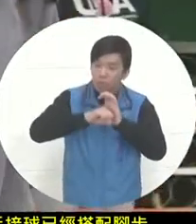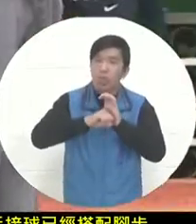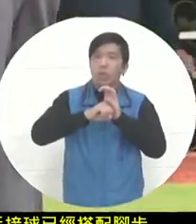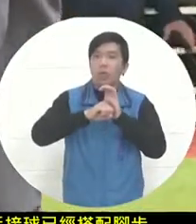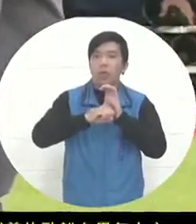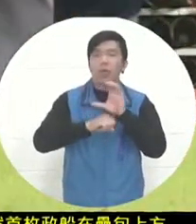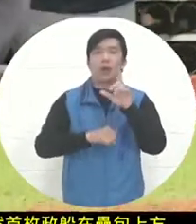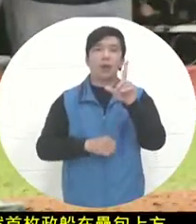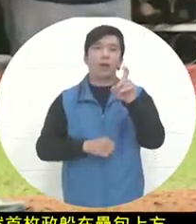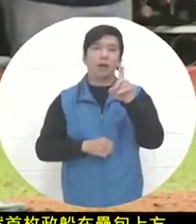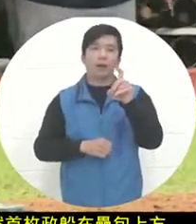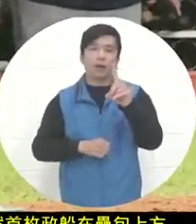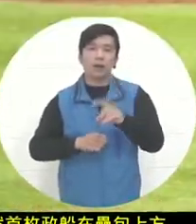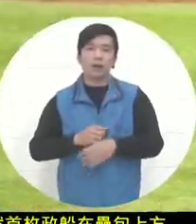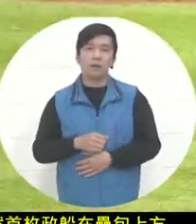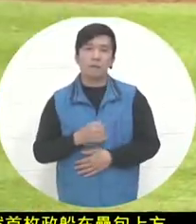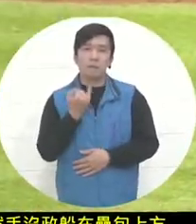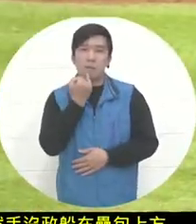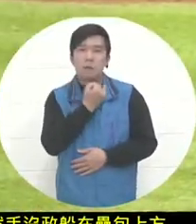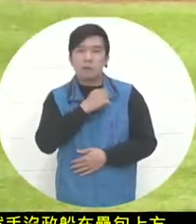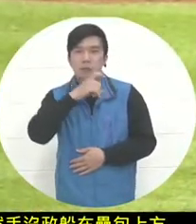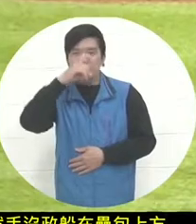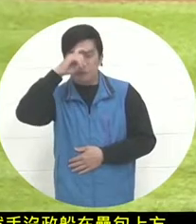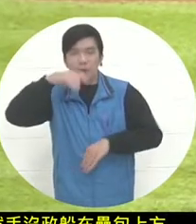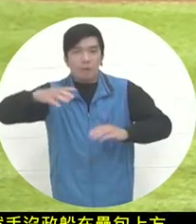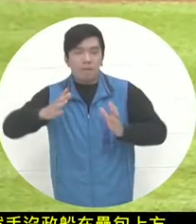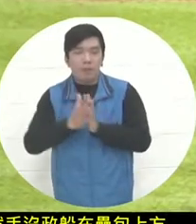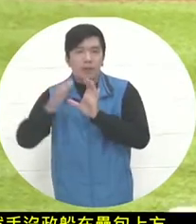is because when he caught it, he also wanted to make the next step of touching the ball.